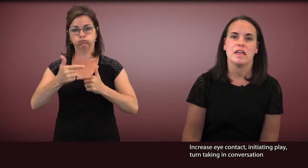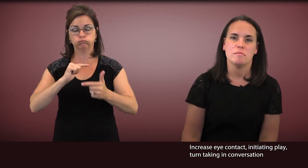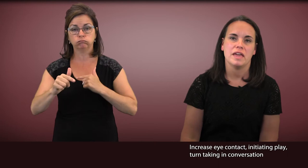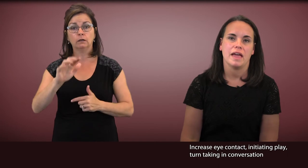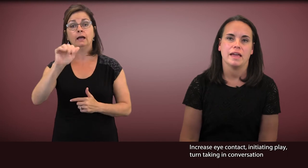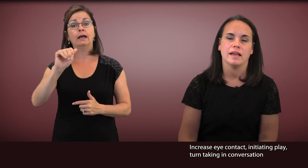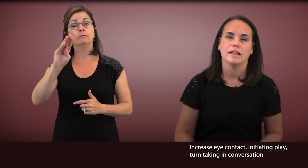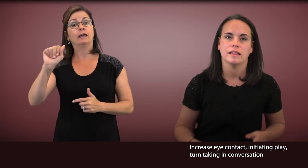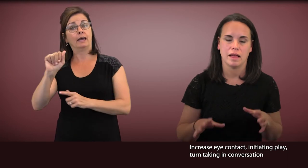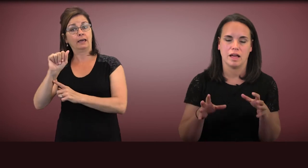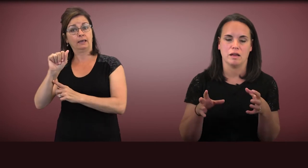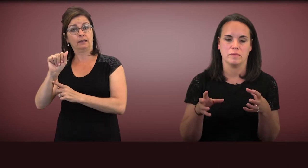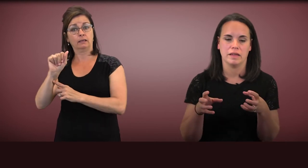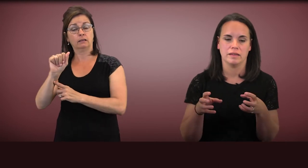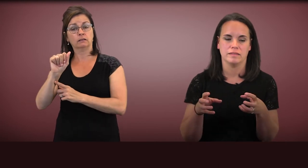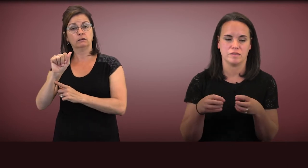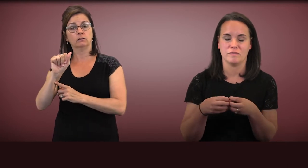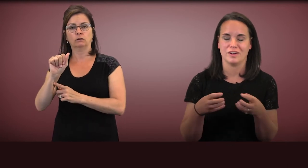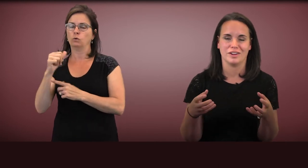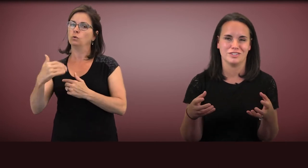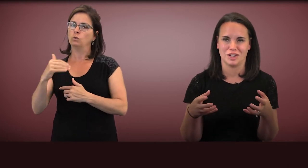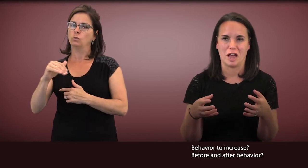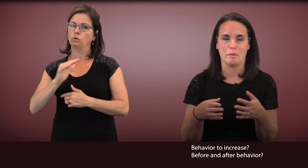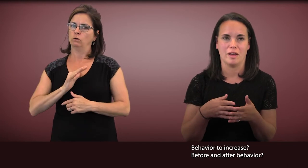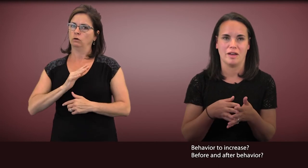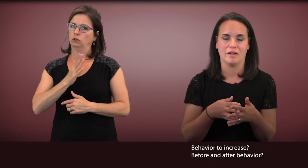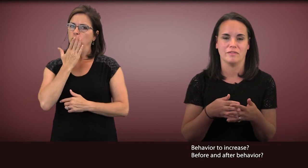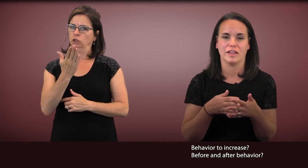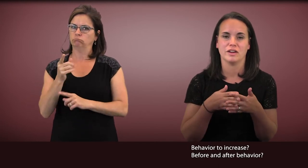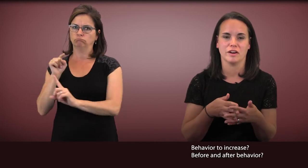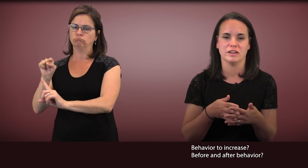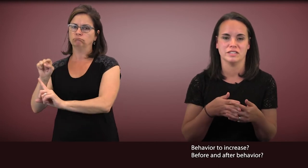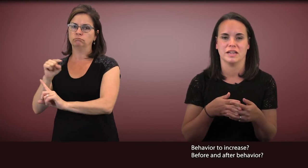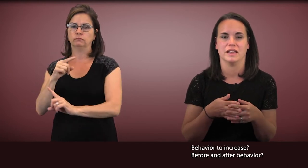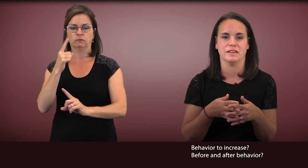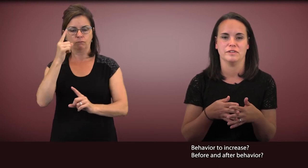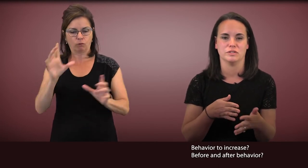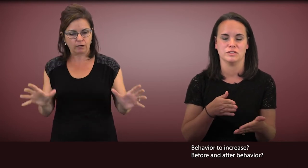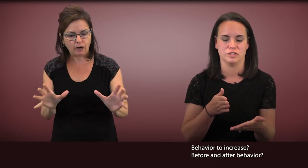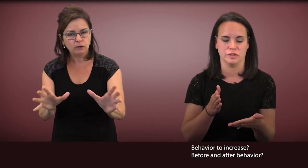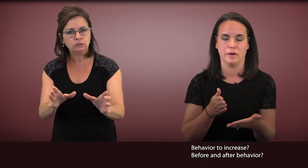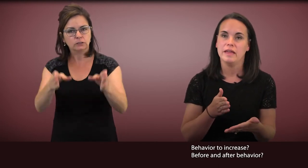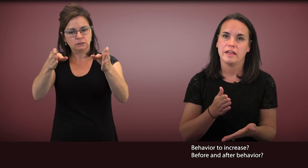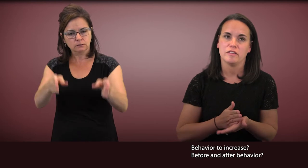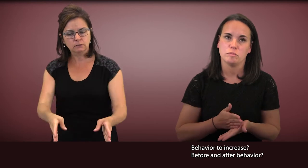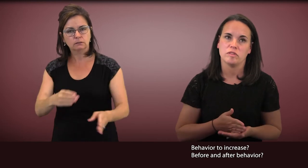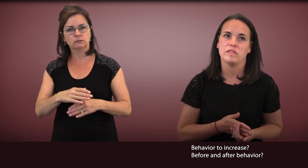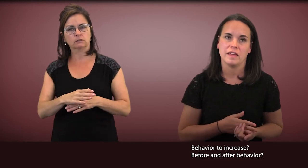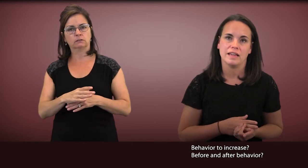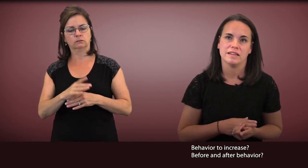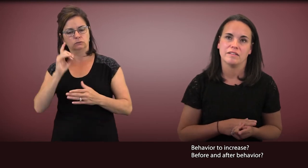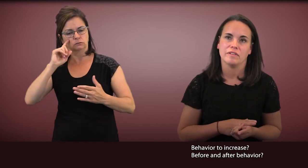ABA does a very good job of encouraging individuals to explicitly identify